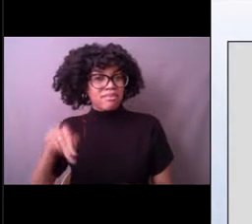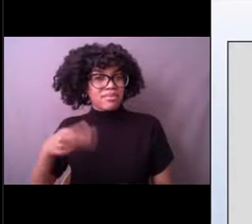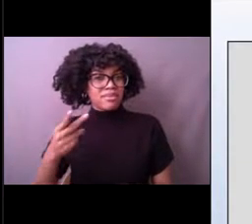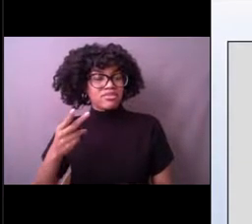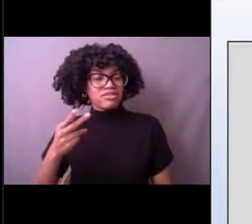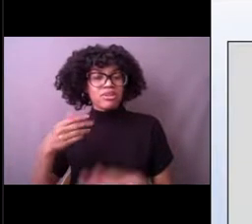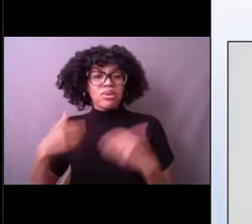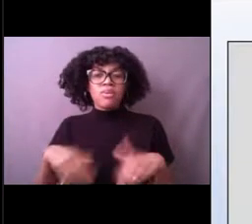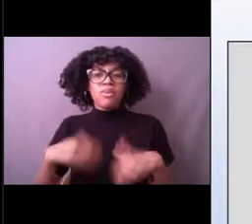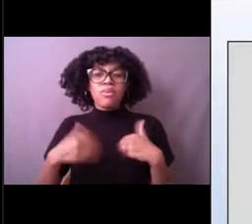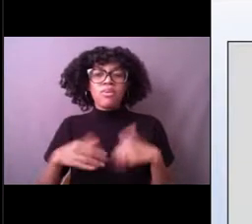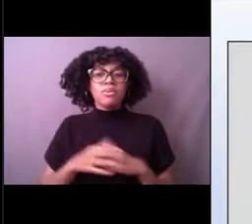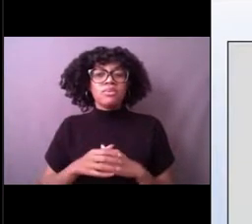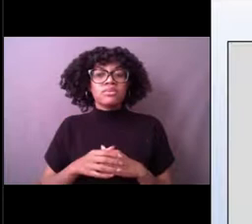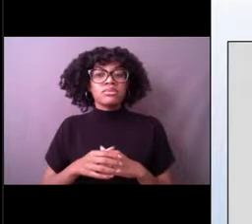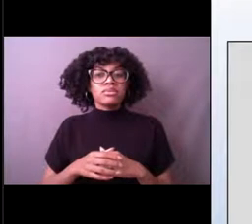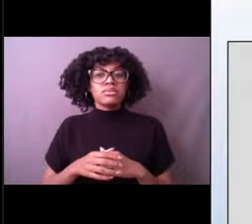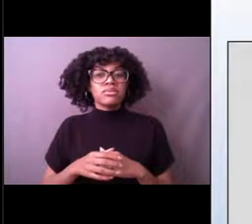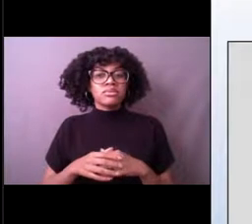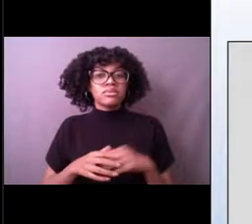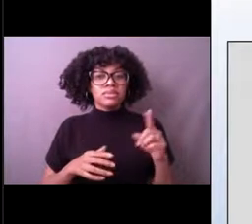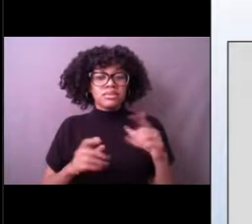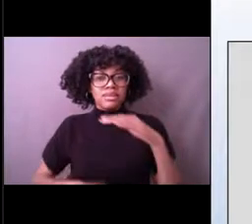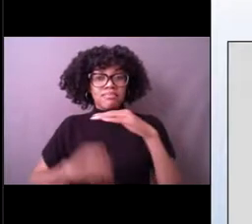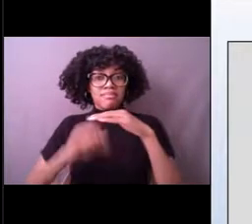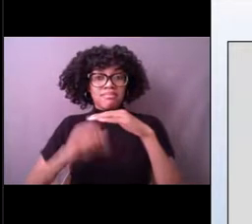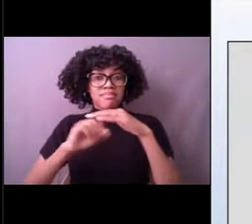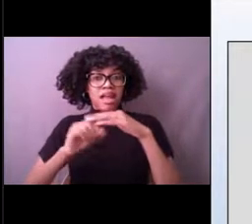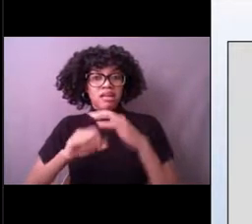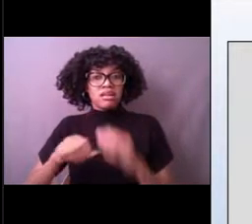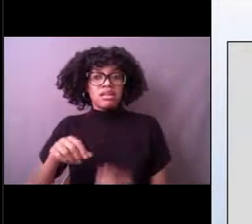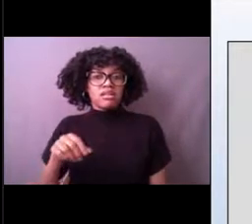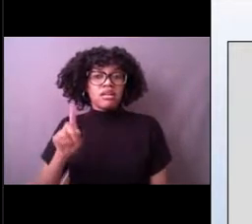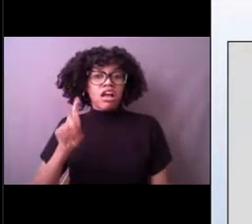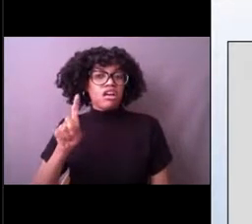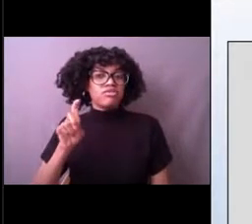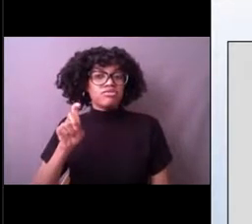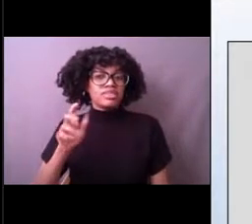which is a lot faster than most people should ever drive.